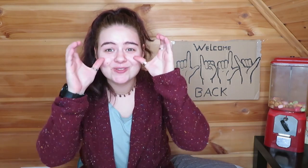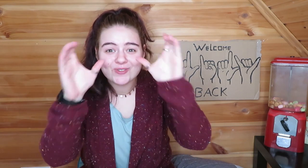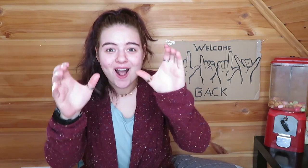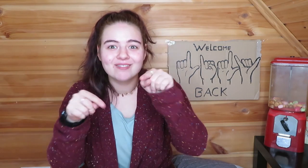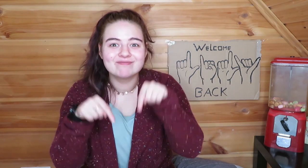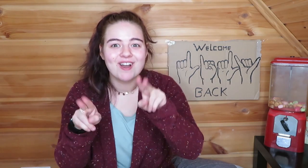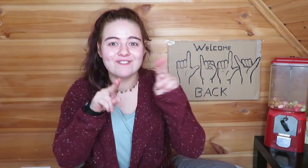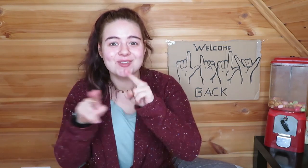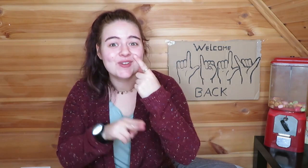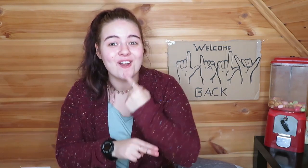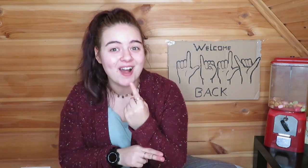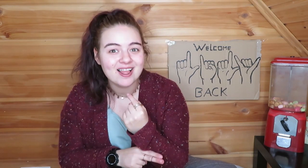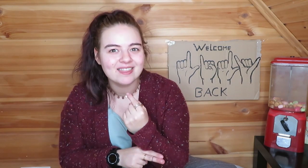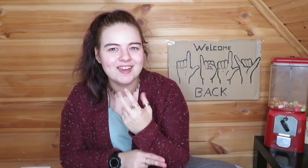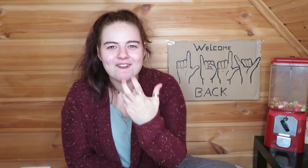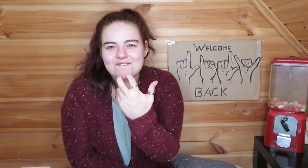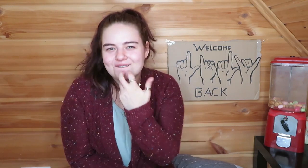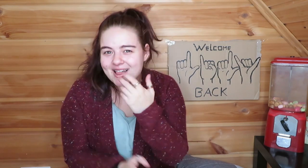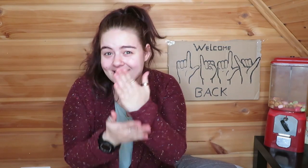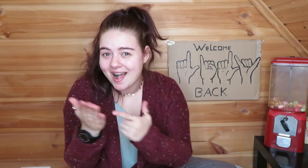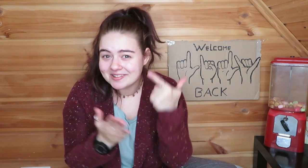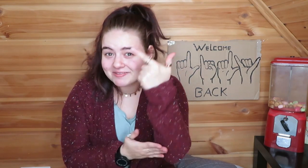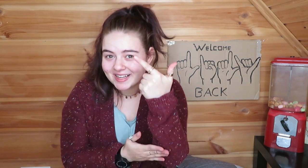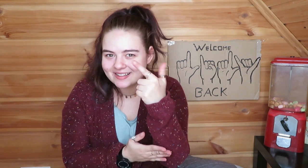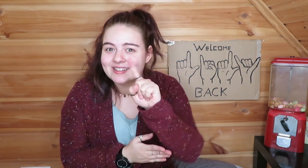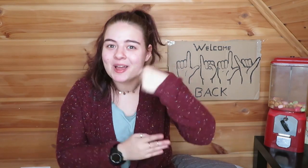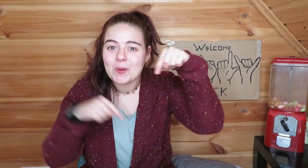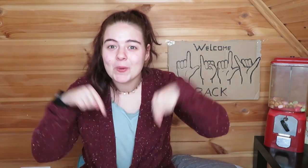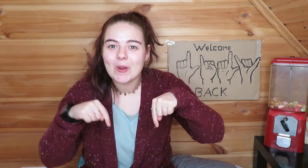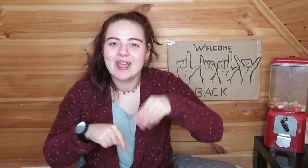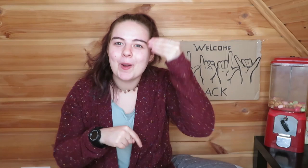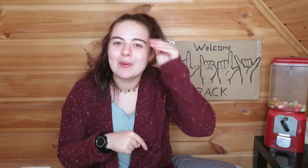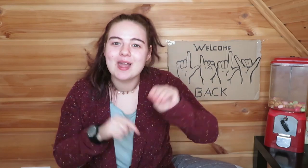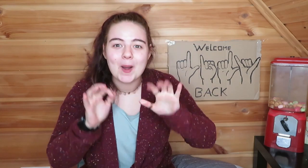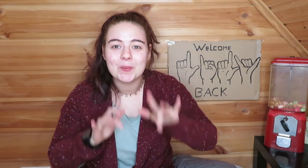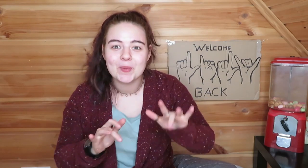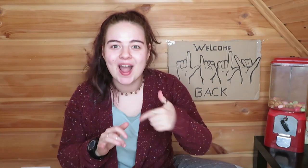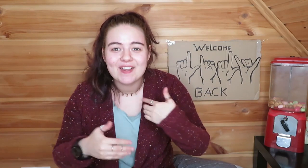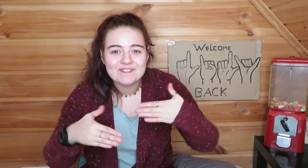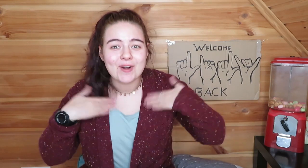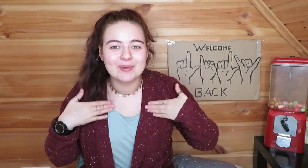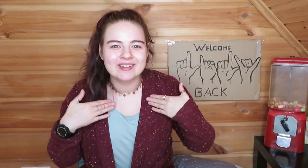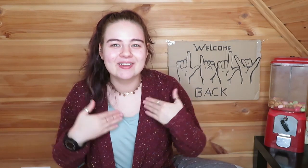Did you like the video?! And do you want a part 2? Then let me know in the comments.